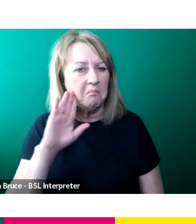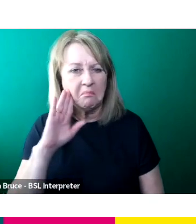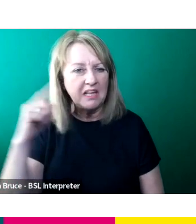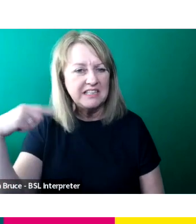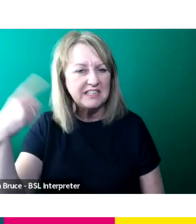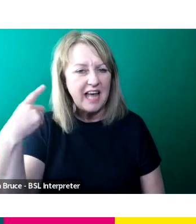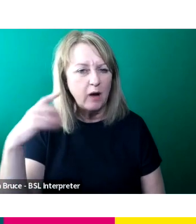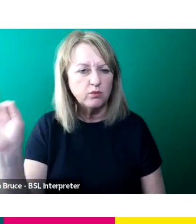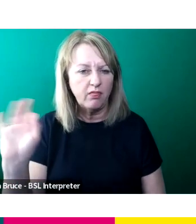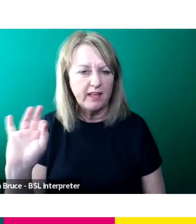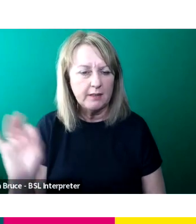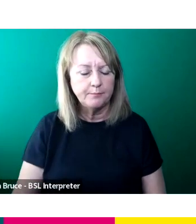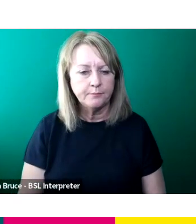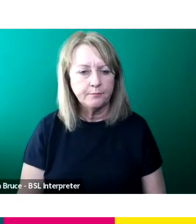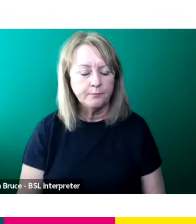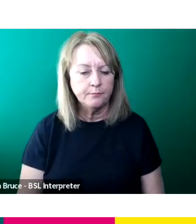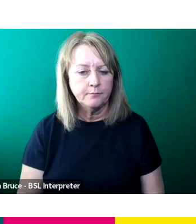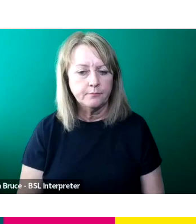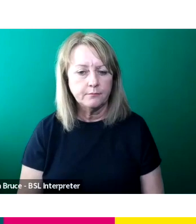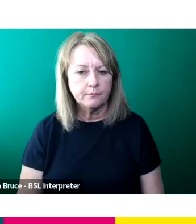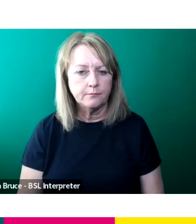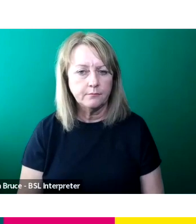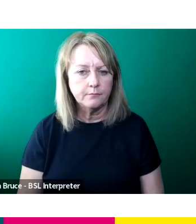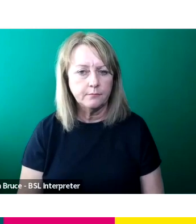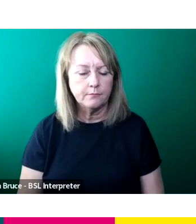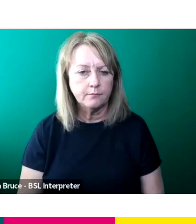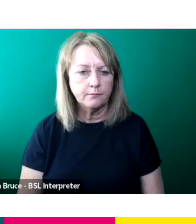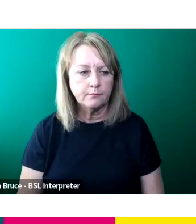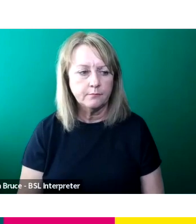Sorry. Can you not hear it? No, it's not working.